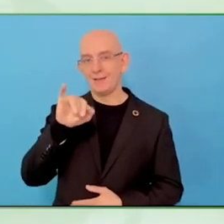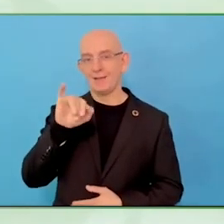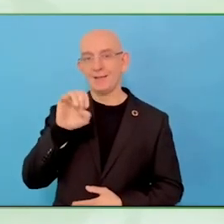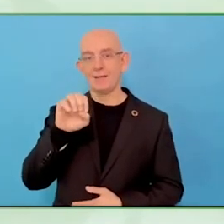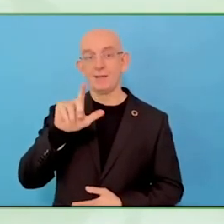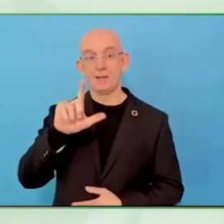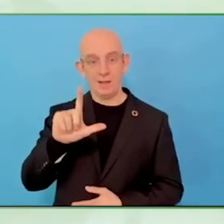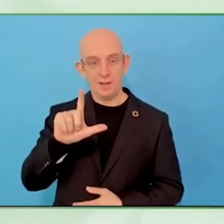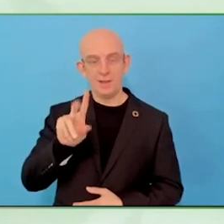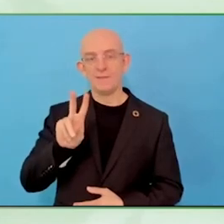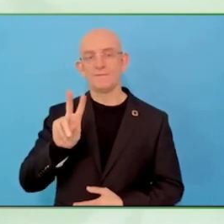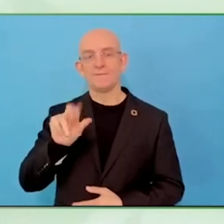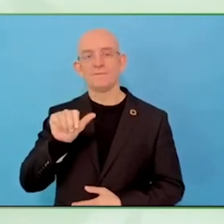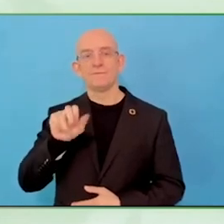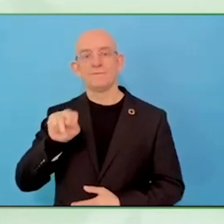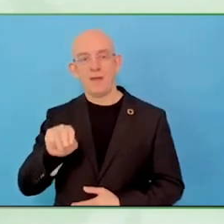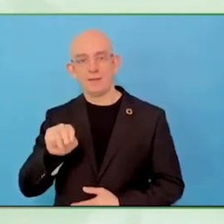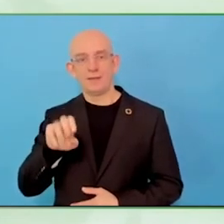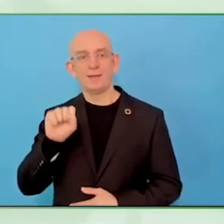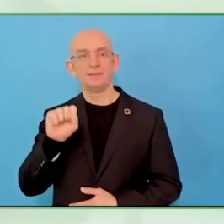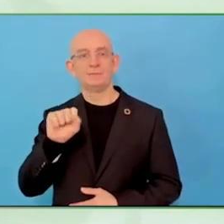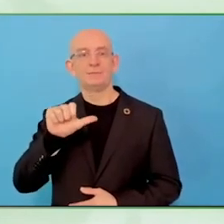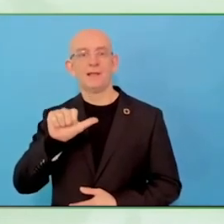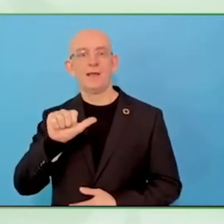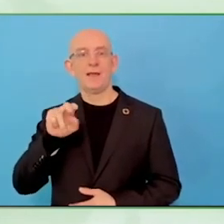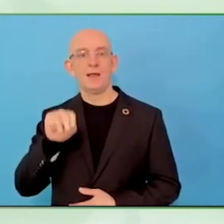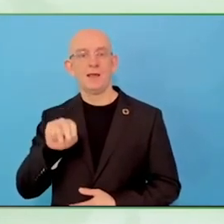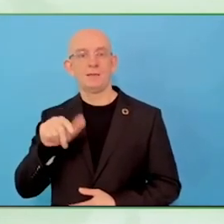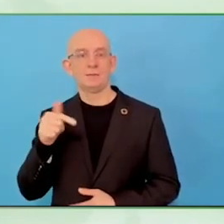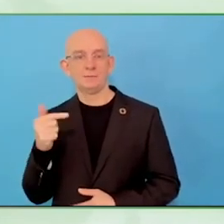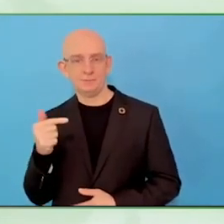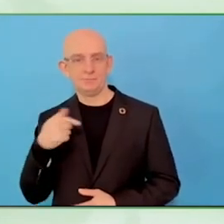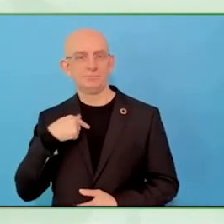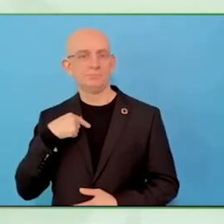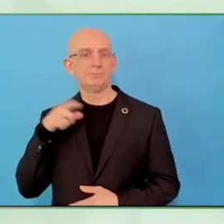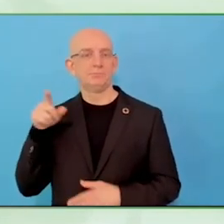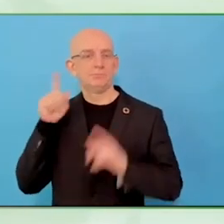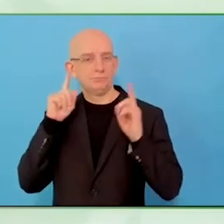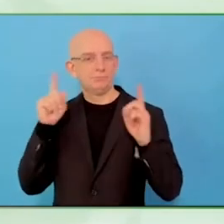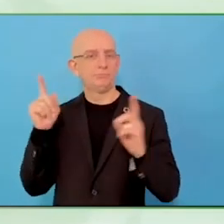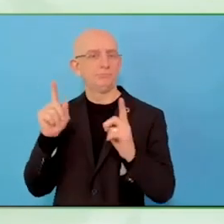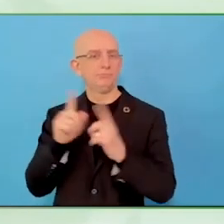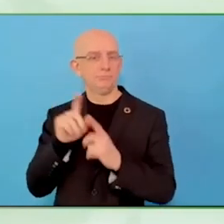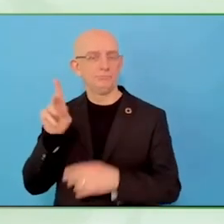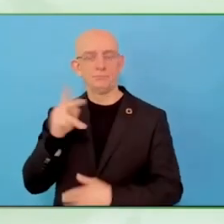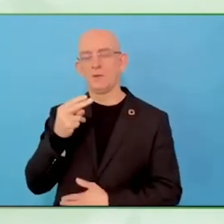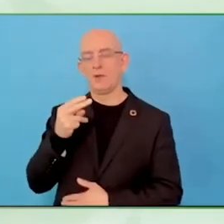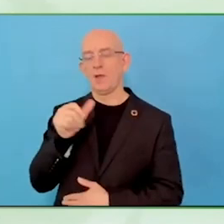Welcome, we will talk today about entrepreneurship for people's psychosocial disabilities.